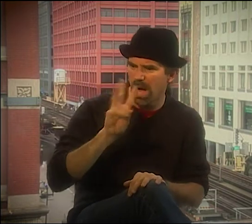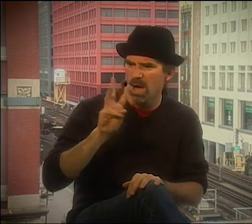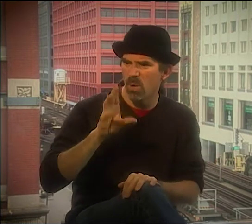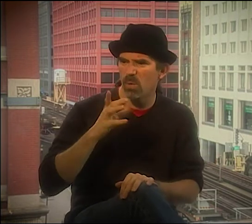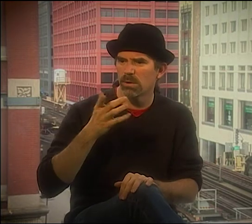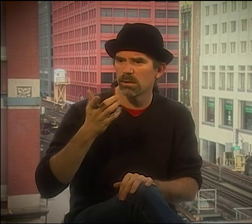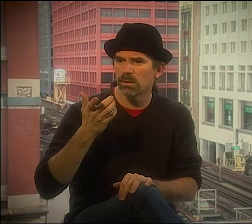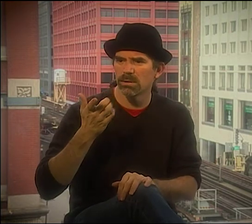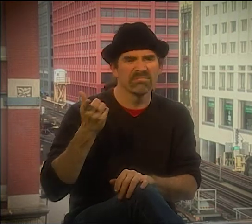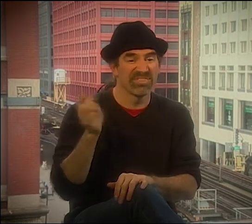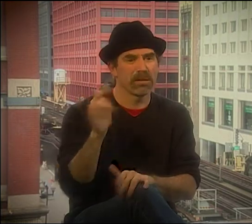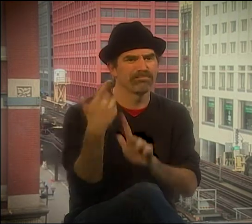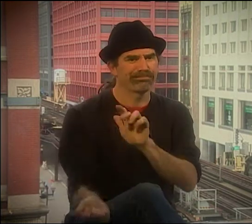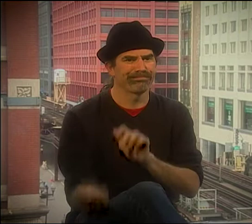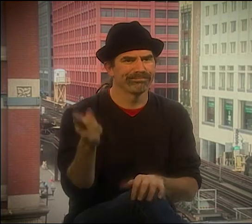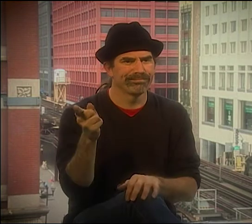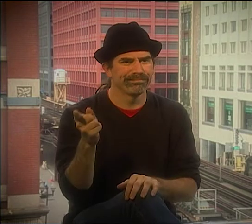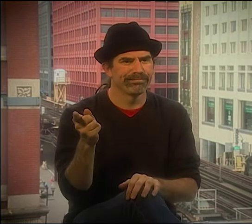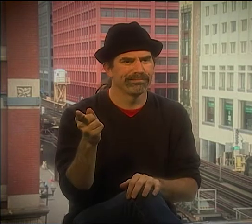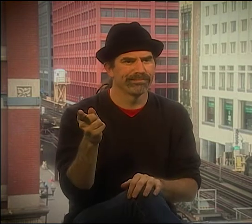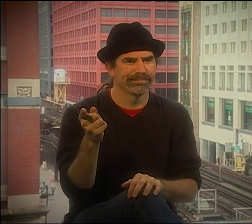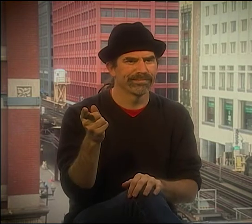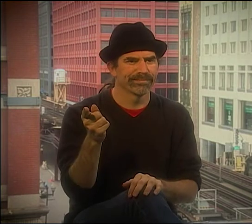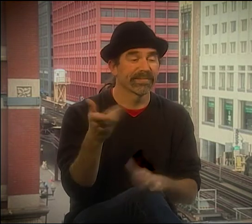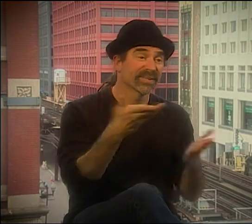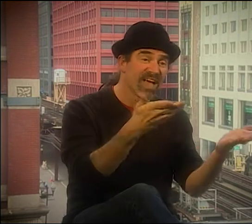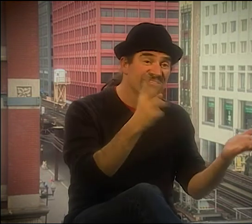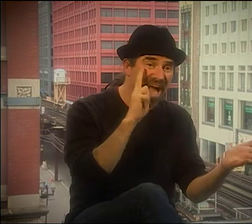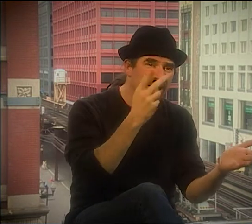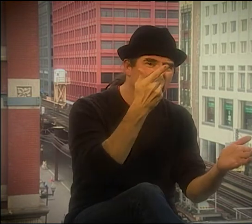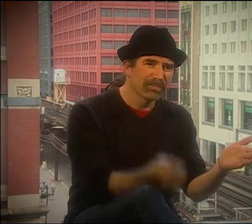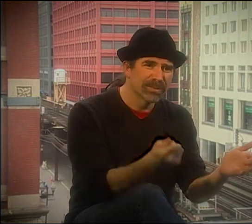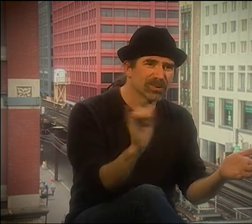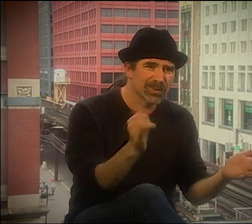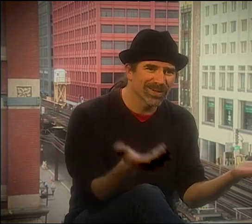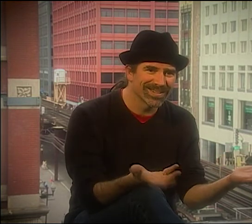THE TREE GOES DOWN, THE PERSON WALKS, ASCENDS UP INTO THE SKY.